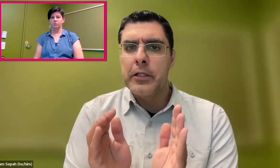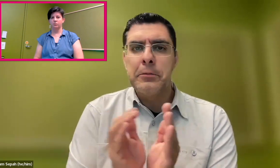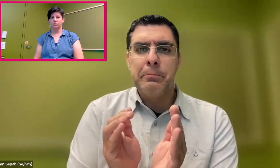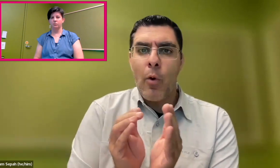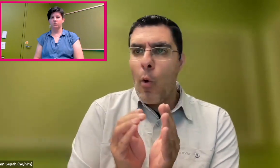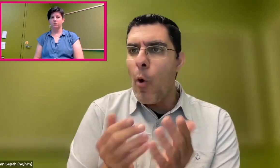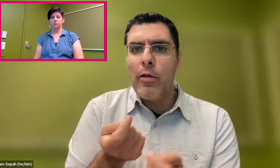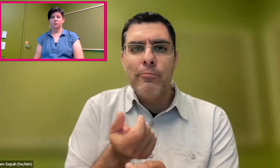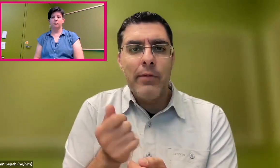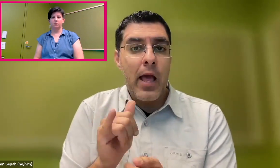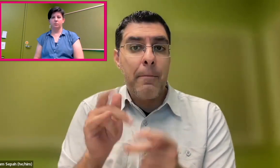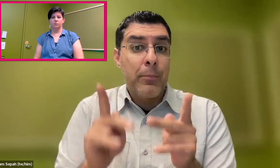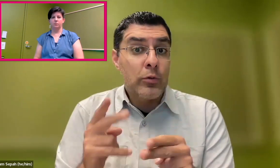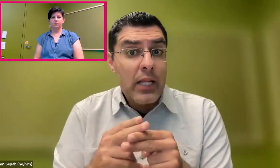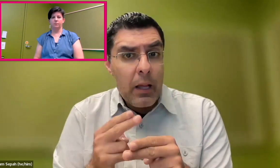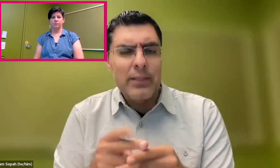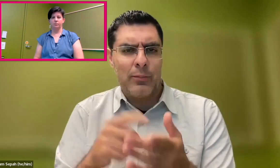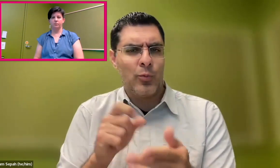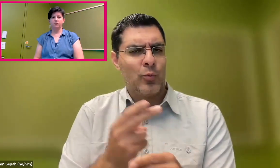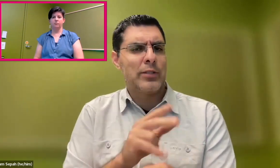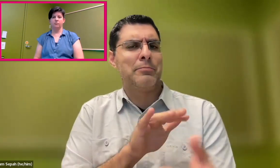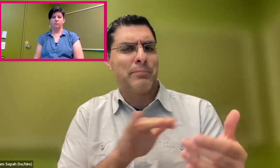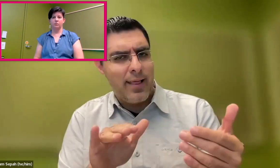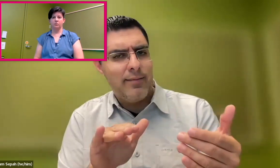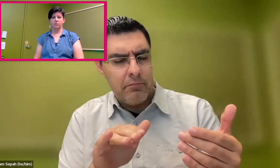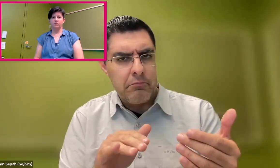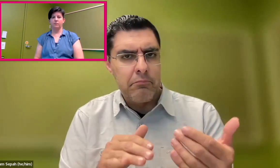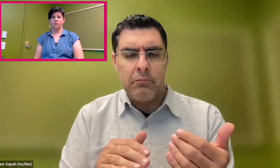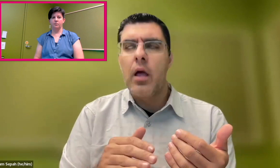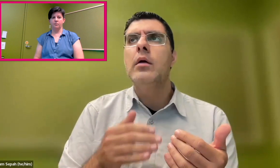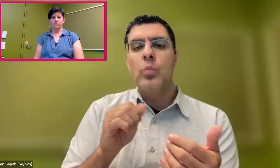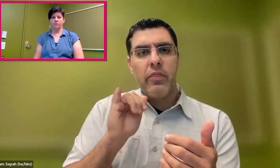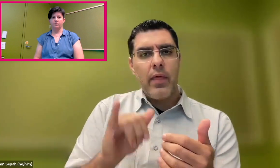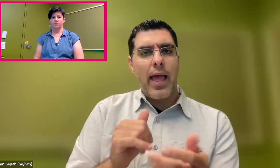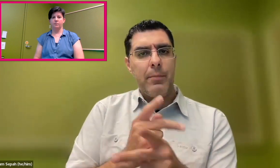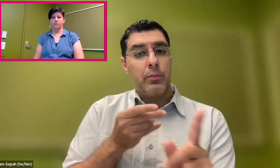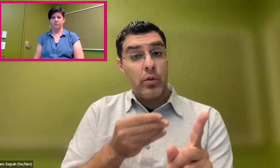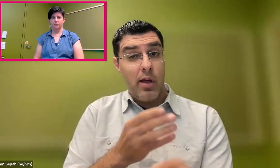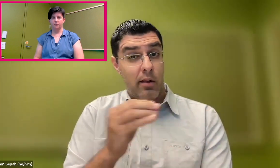but the reason we give is because sometimes we need to be able to convey a person's name or street